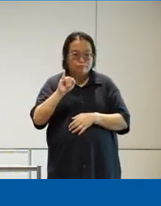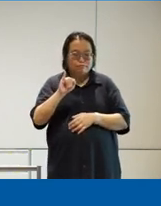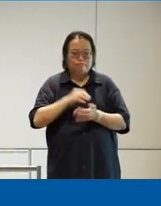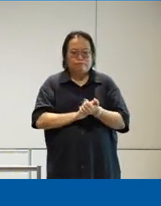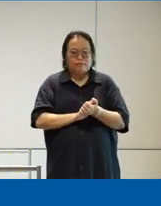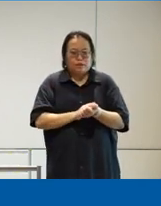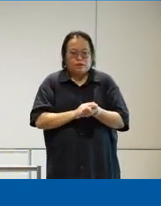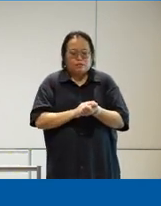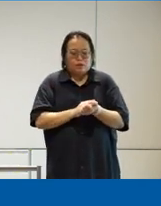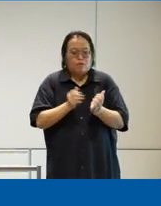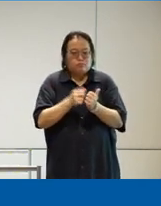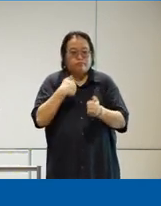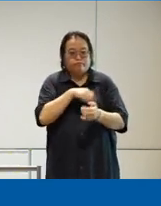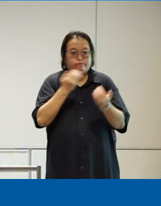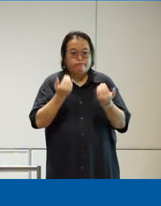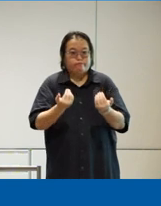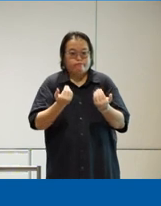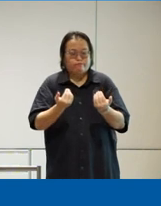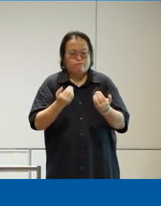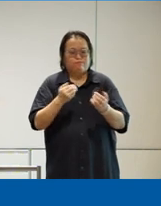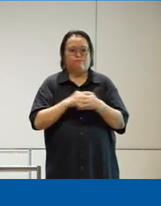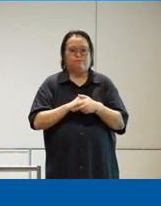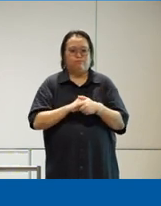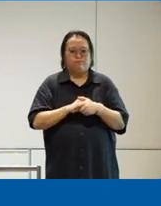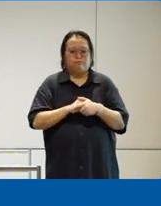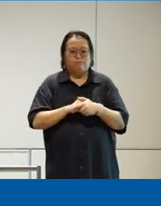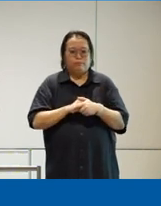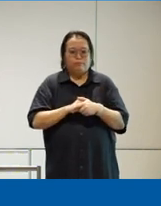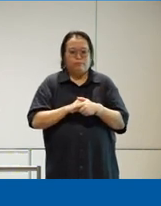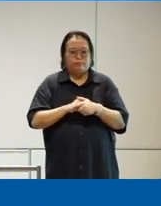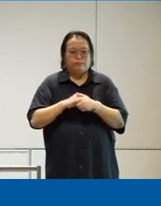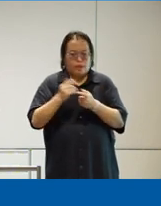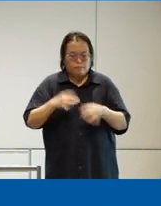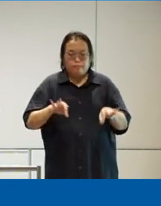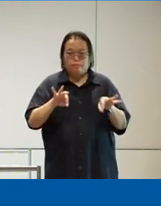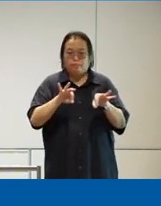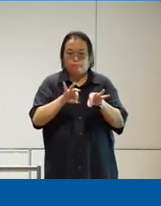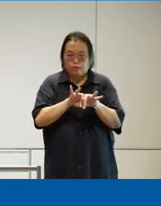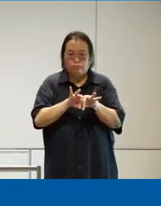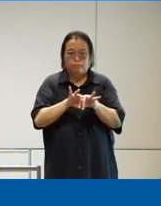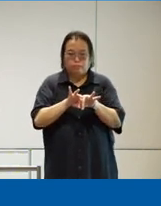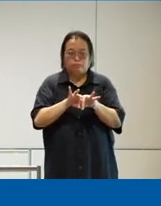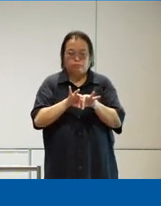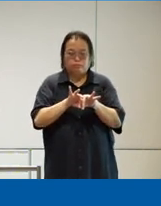know with with us now uh so fundamentally this is what actuates everything that we do this is